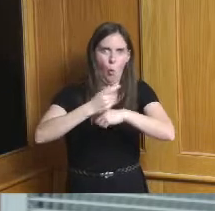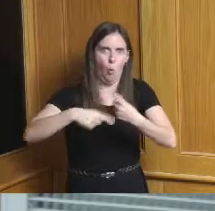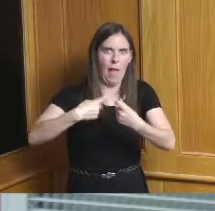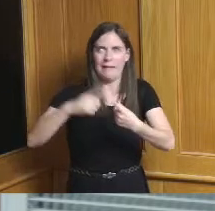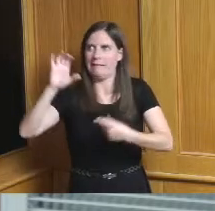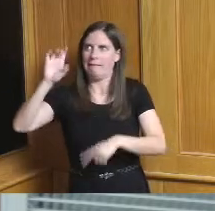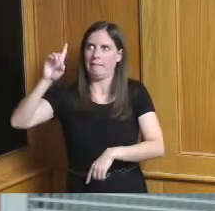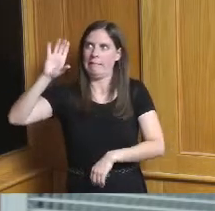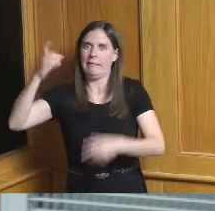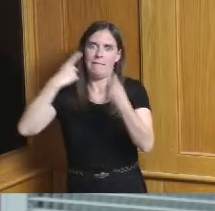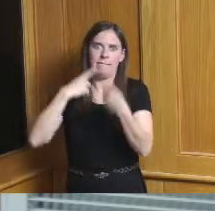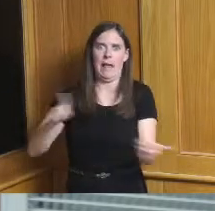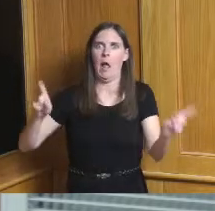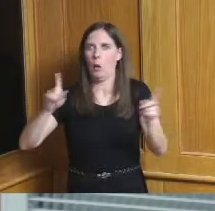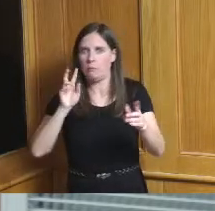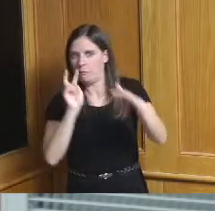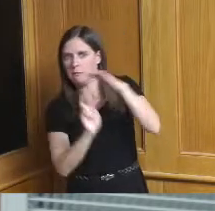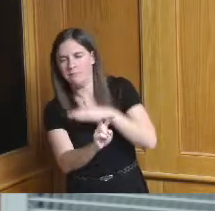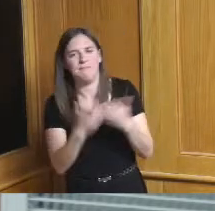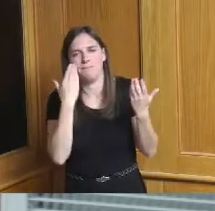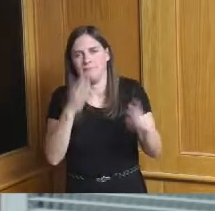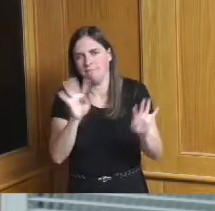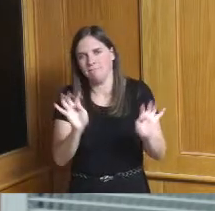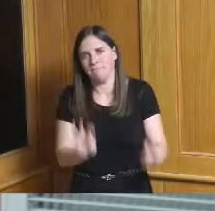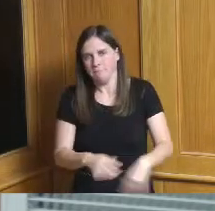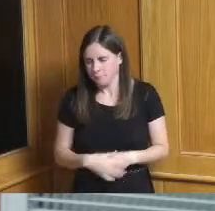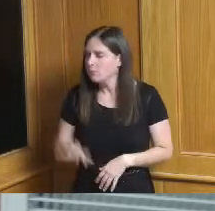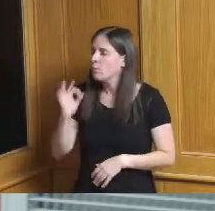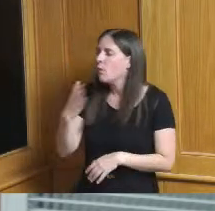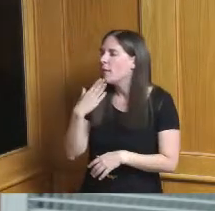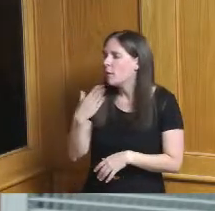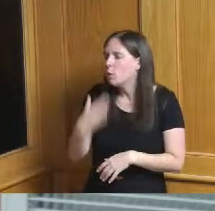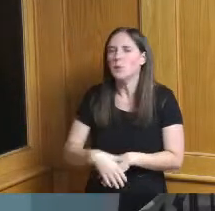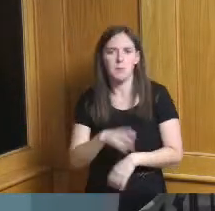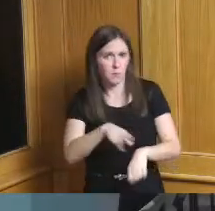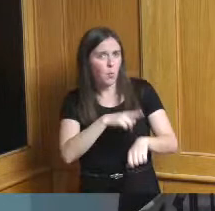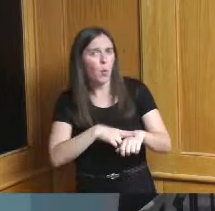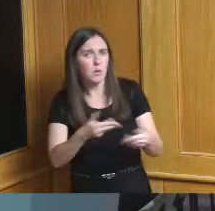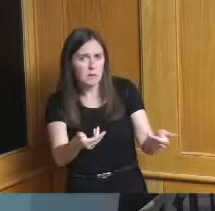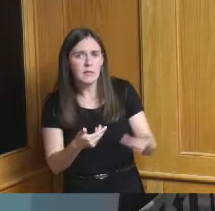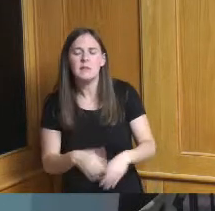control or FDA at this time okay great thank you absolutely thank you and I read somewhere